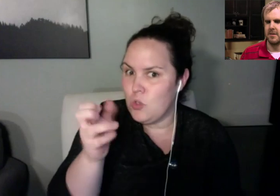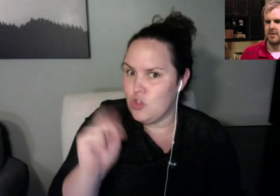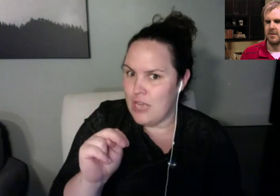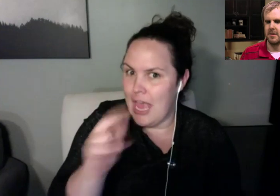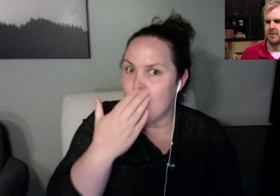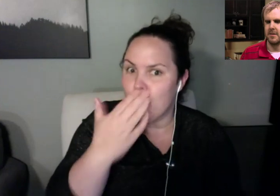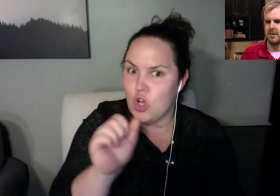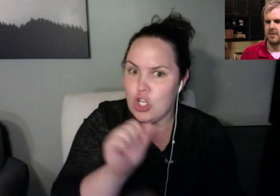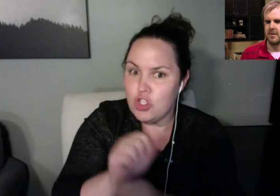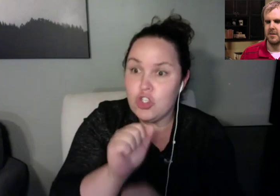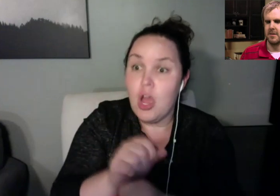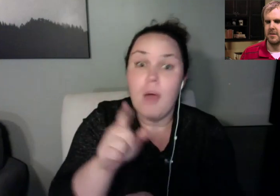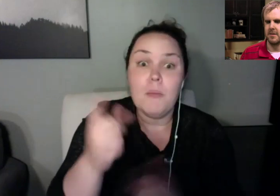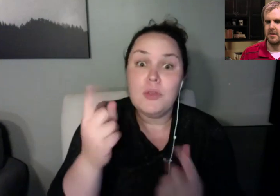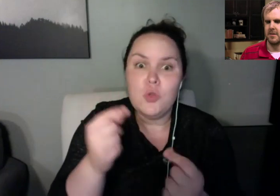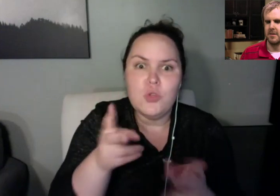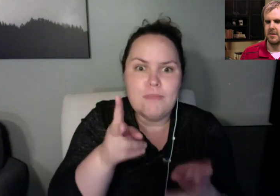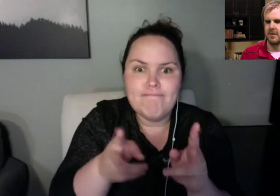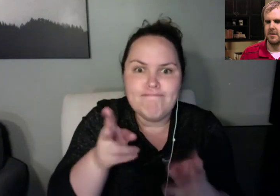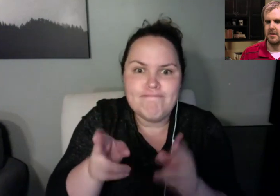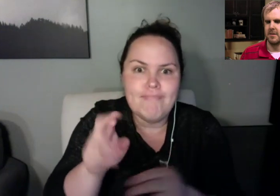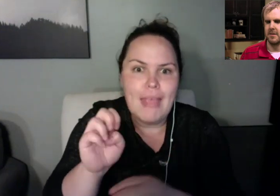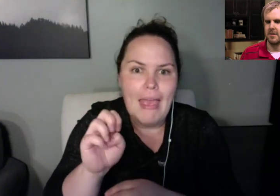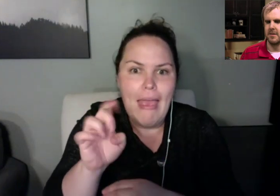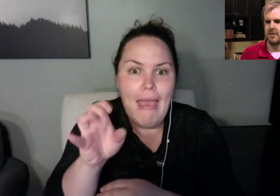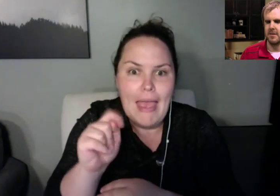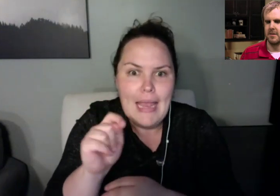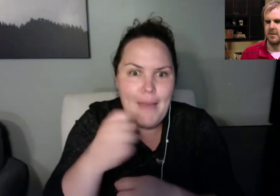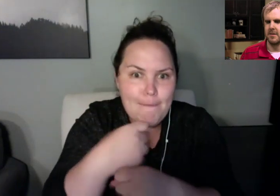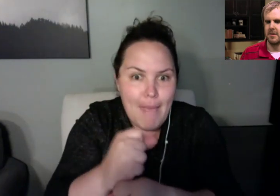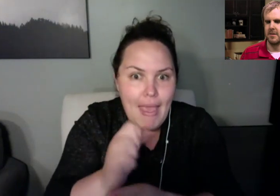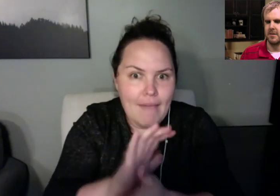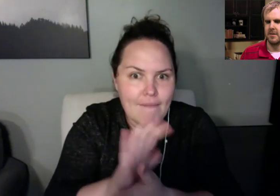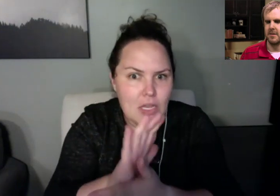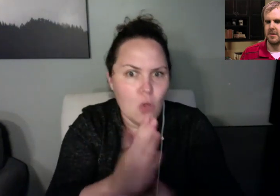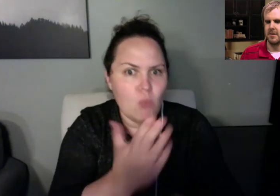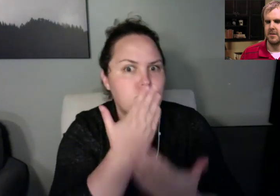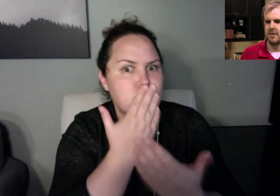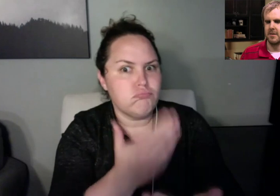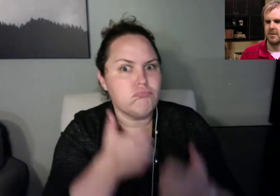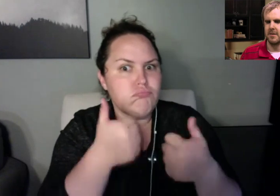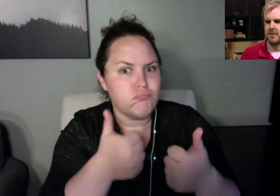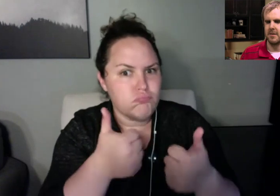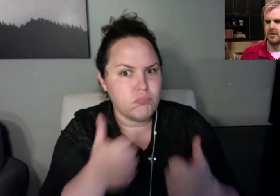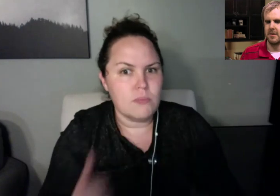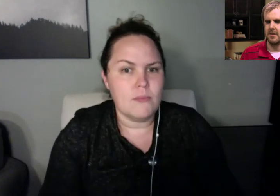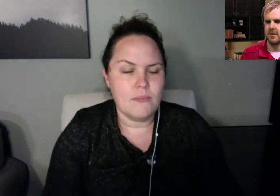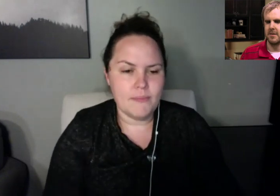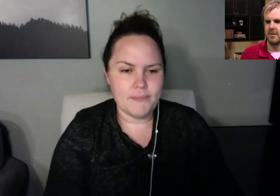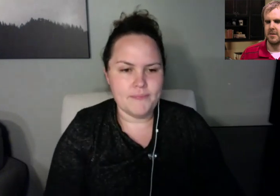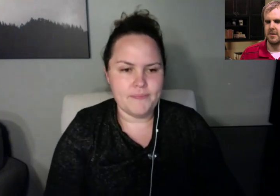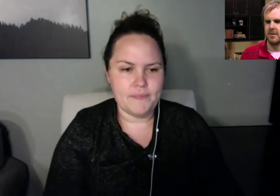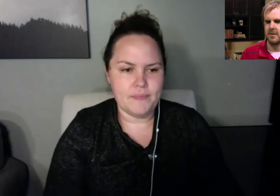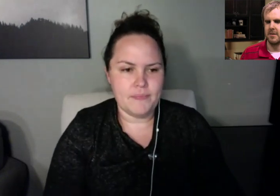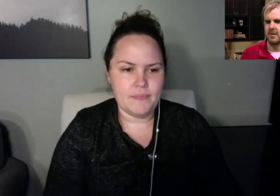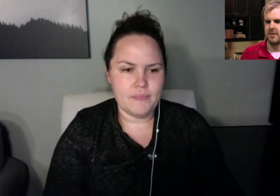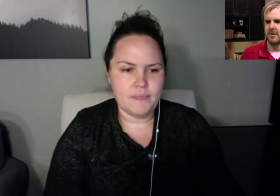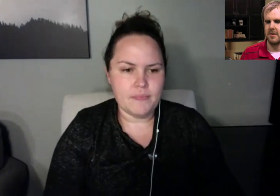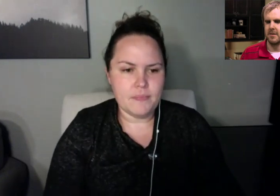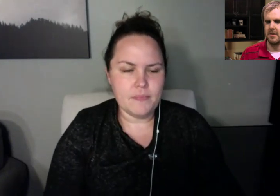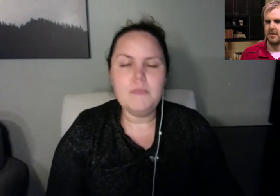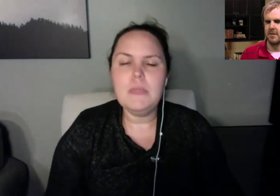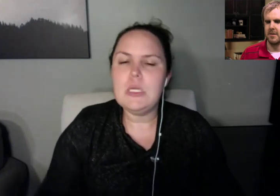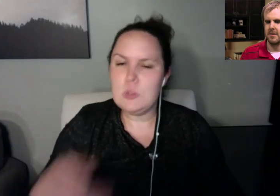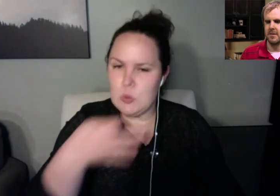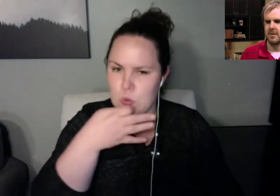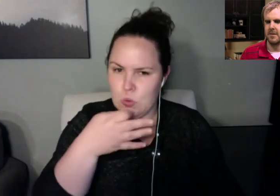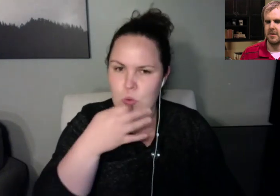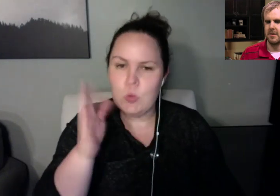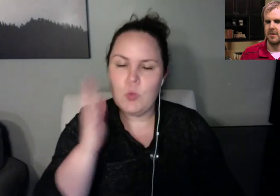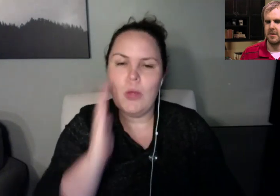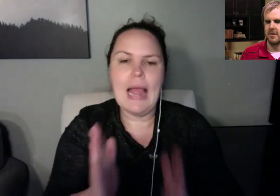the west of our house here. I just love taking the tractor, I clocked